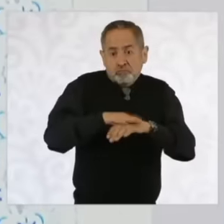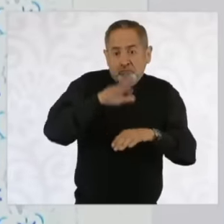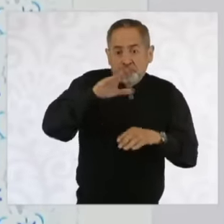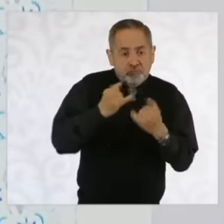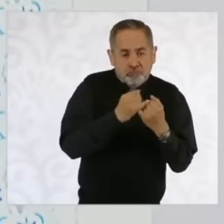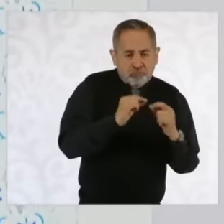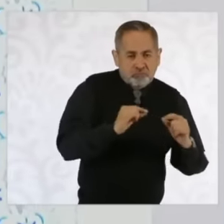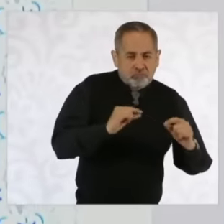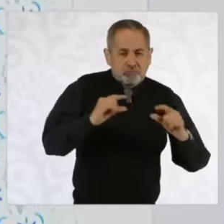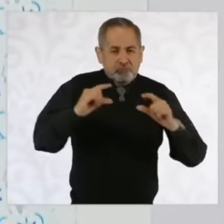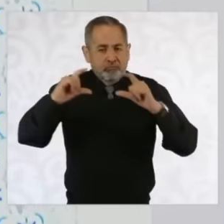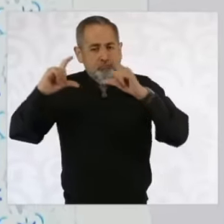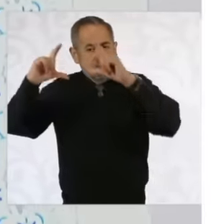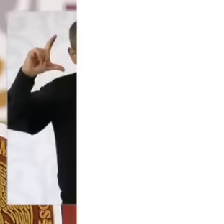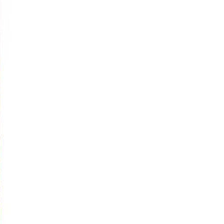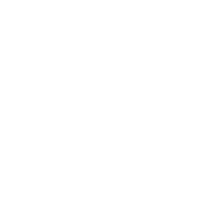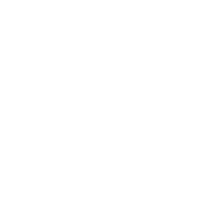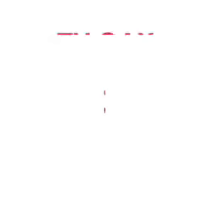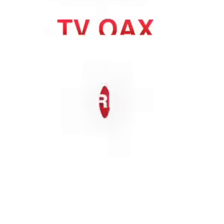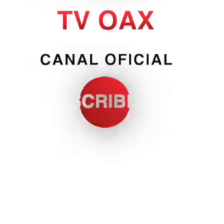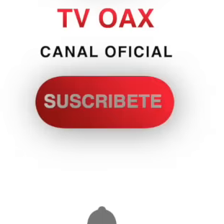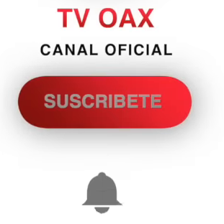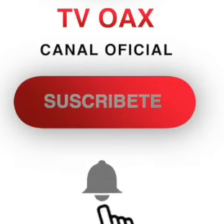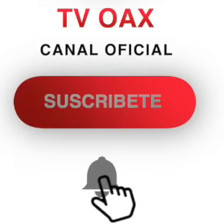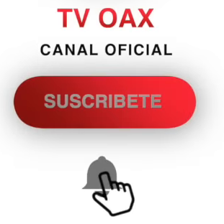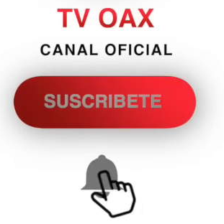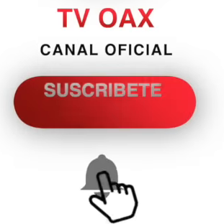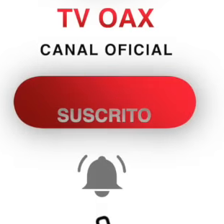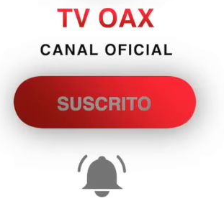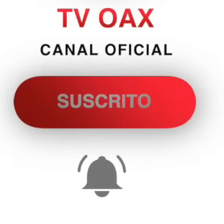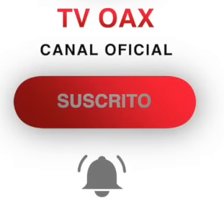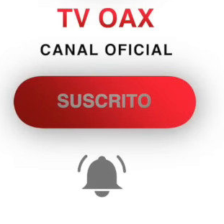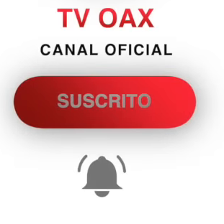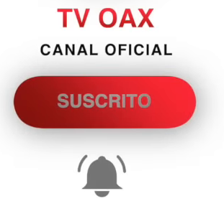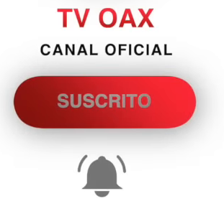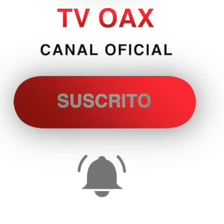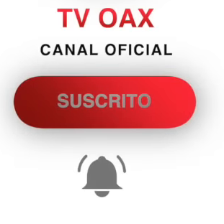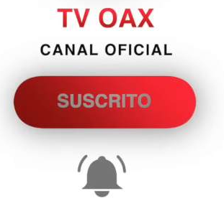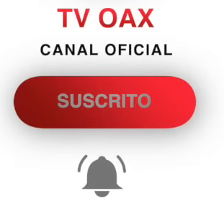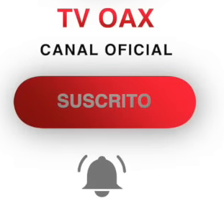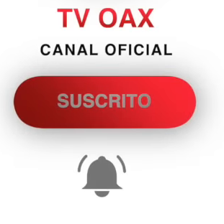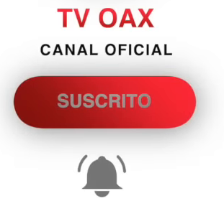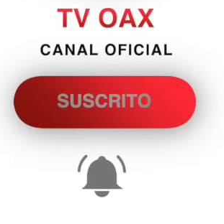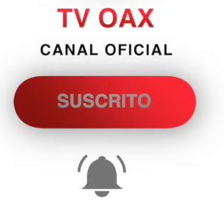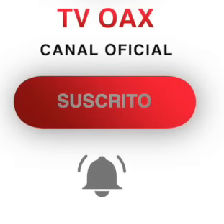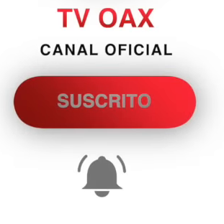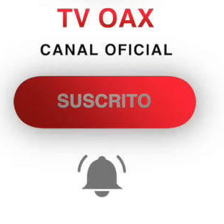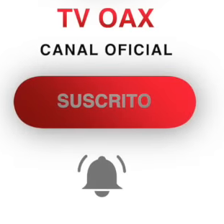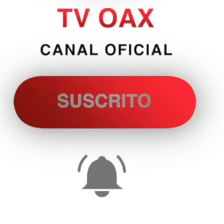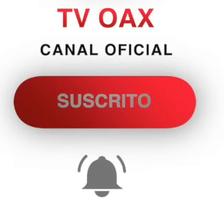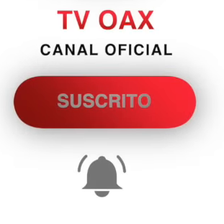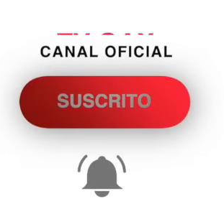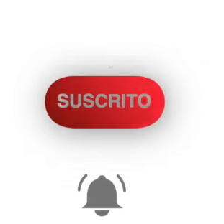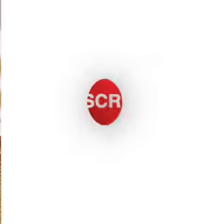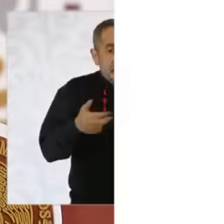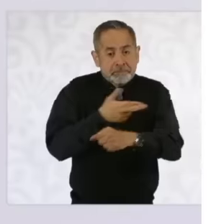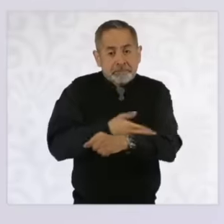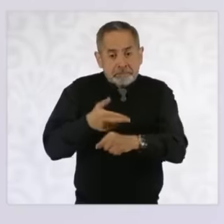at the same speed. For a long time, energy efficiency processes were developed,